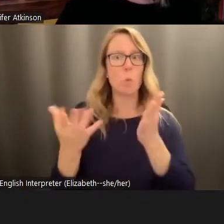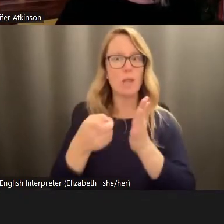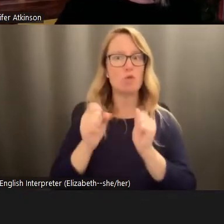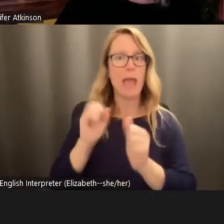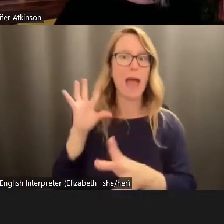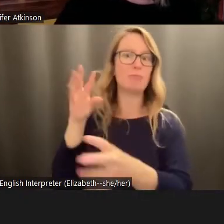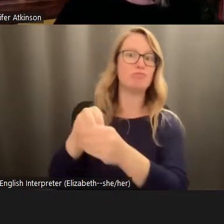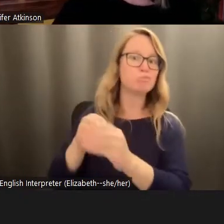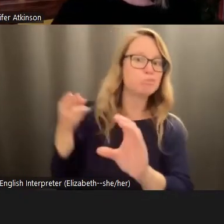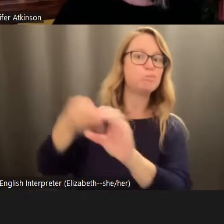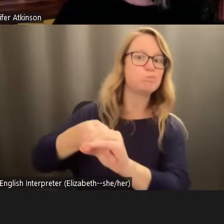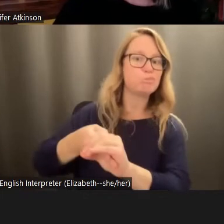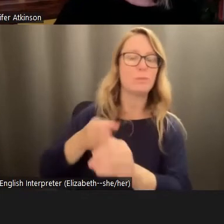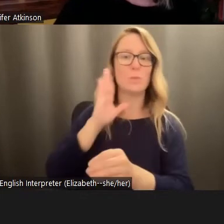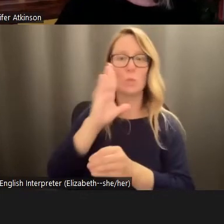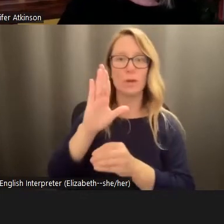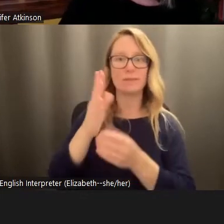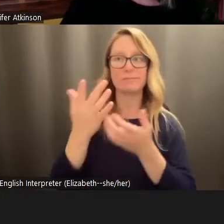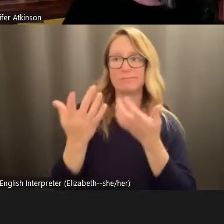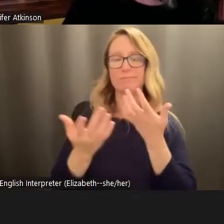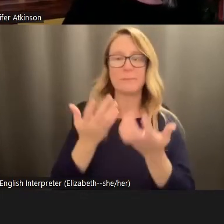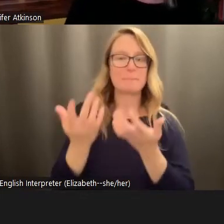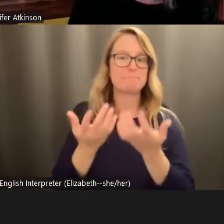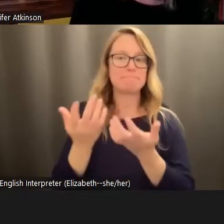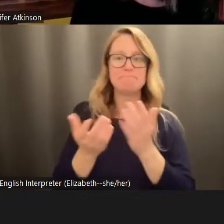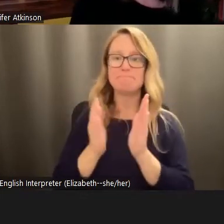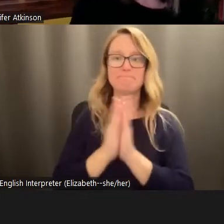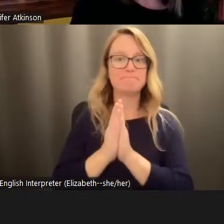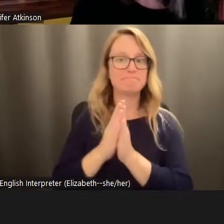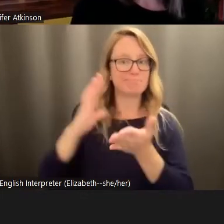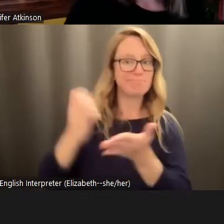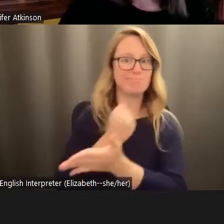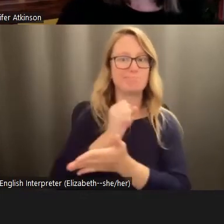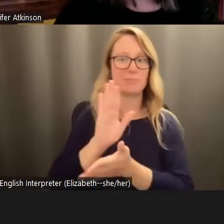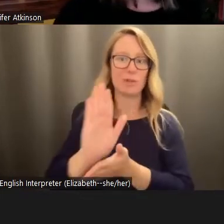going to, that's going to maximize that. And then the